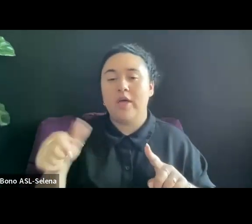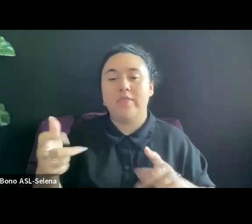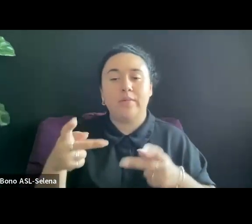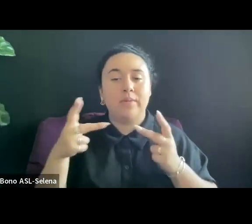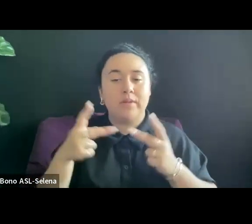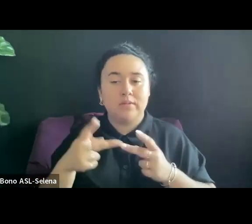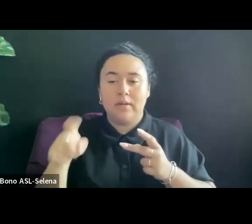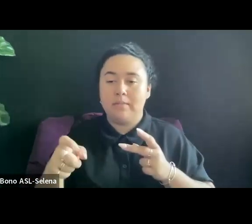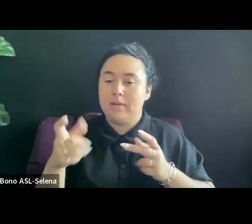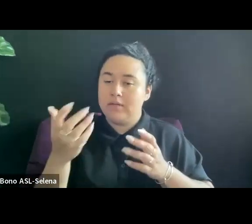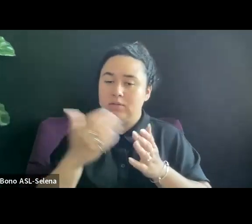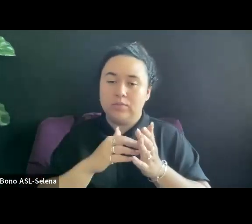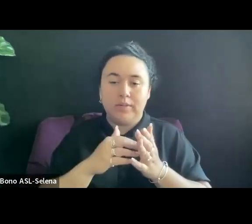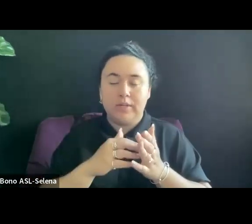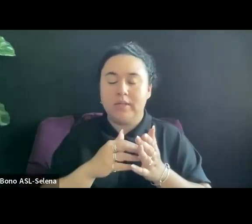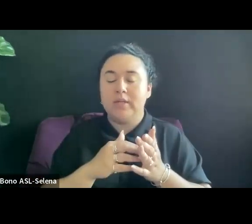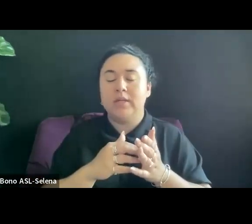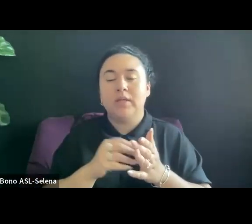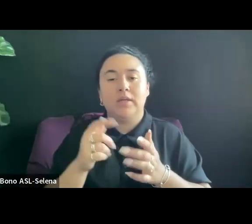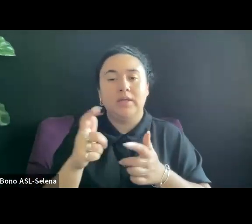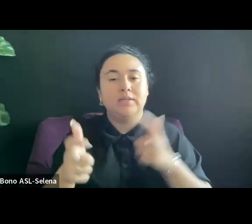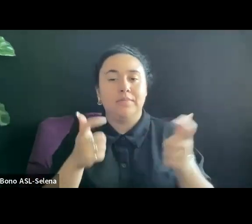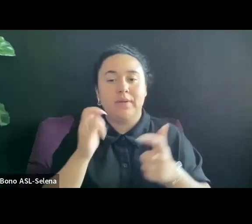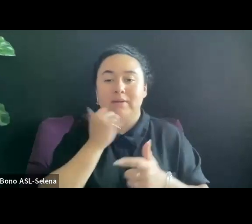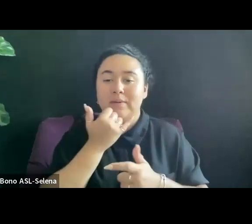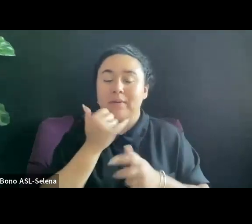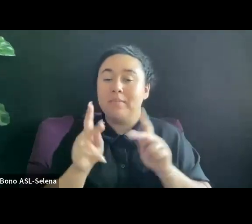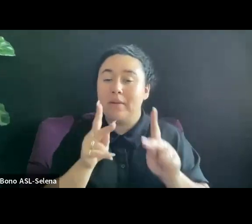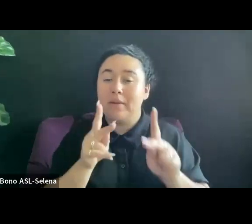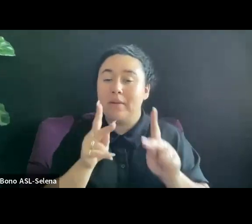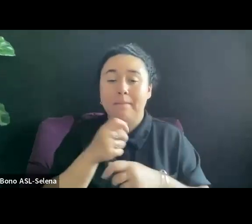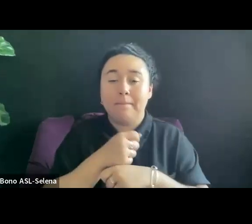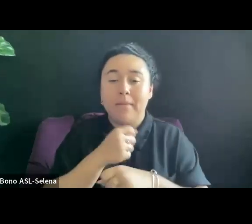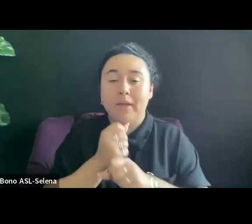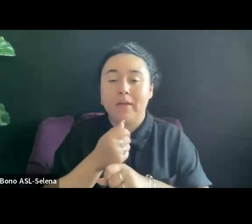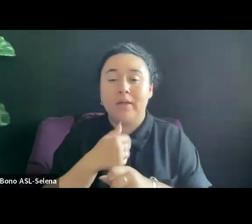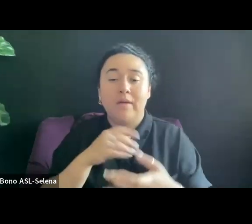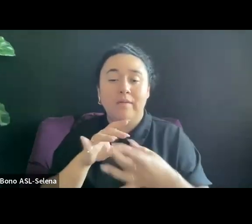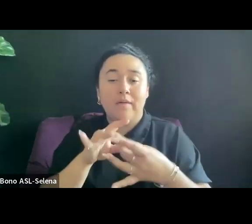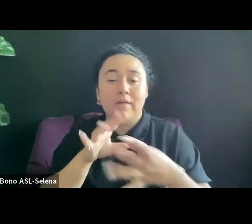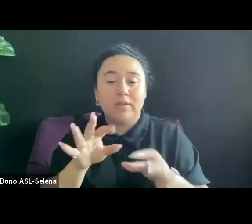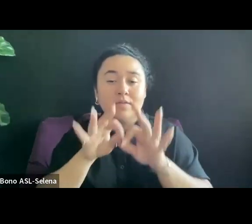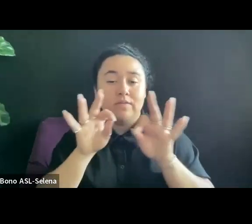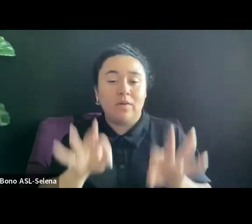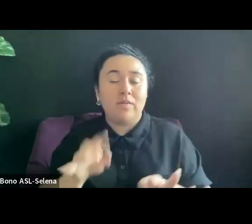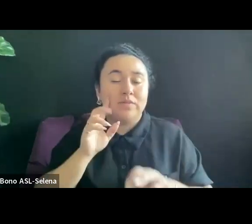HAVE A RELEASE FORM FOR ANY PEOPLE, MUSIC AND ART THAT APPEAR ON CAMERA IN YOUR FILM.